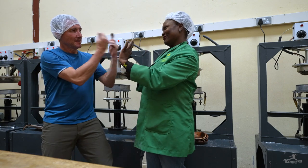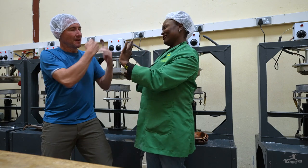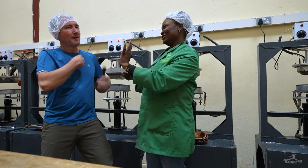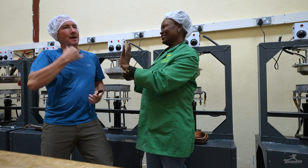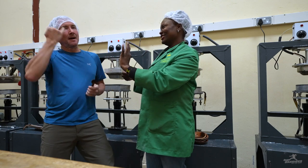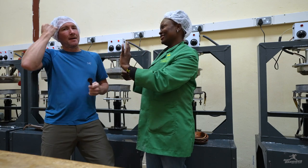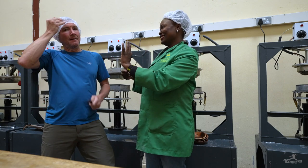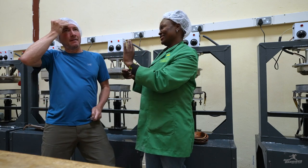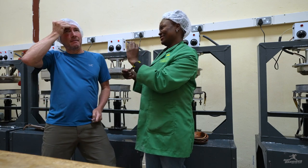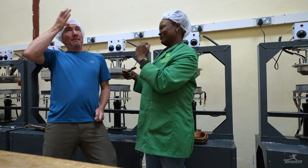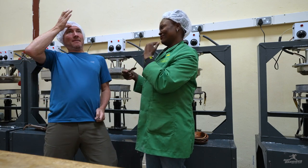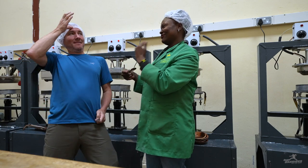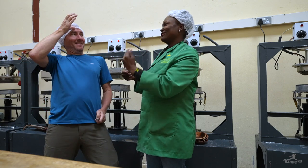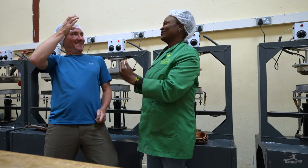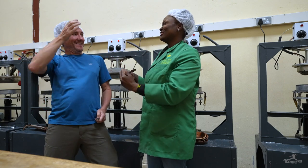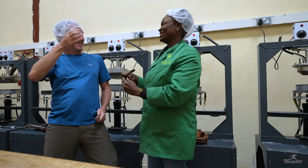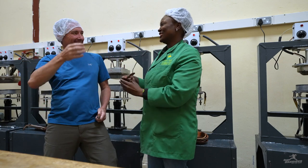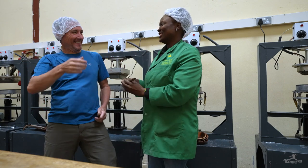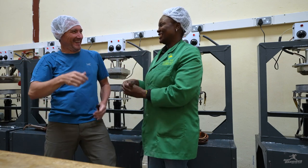Thank you for that great lesson!